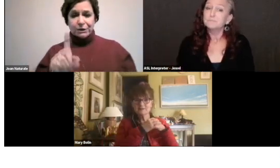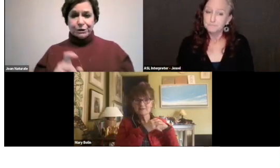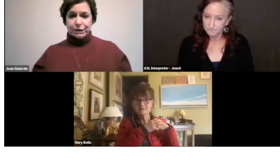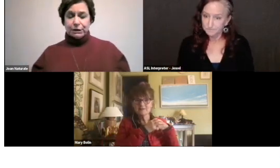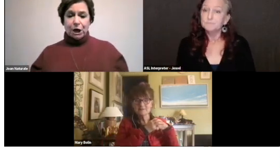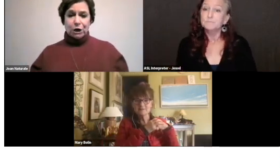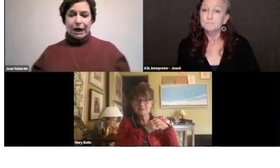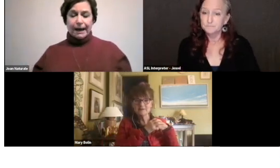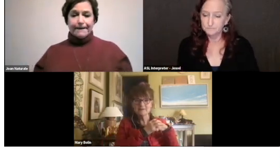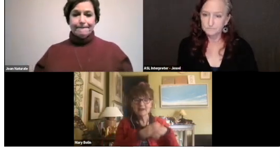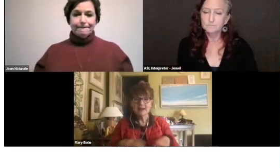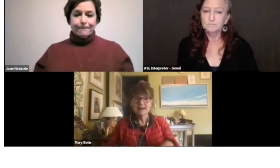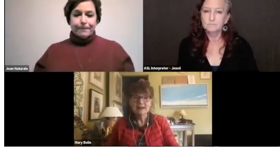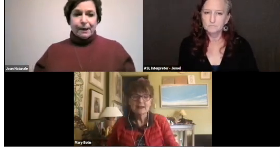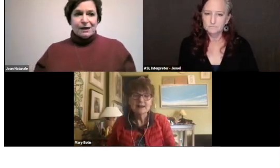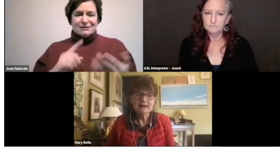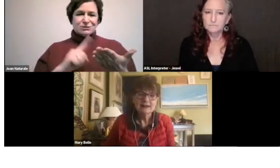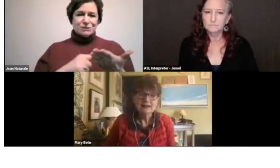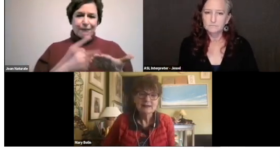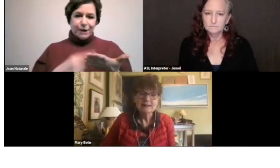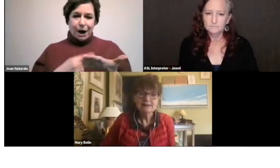Thanks. Okay. Sure. That's a great question.